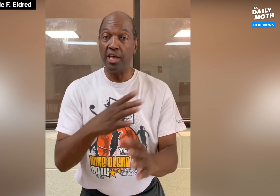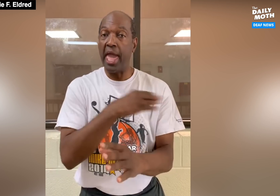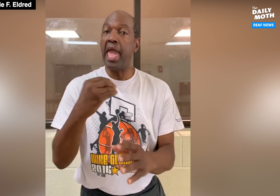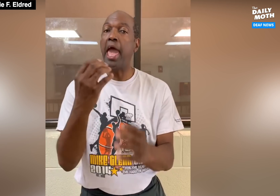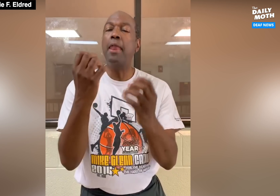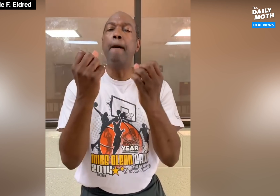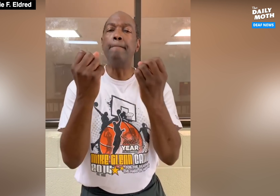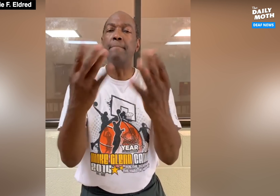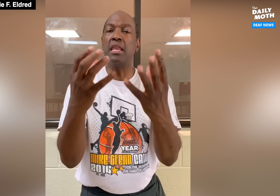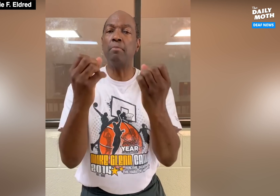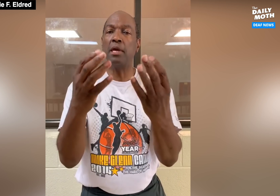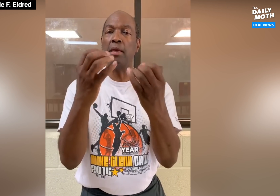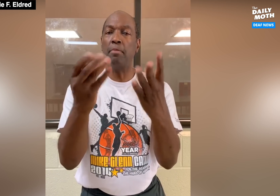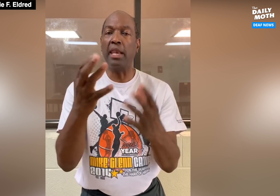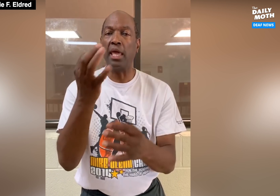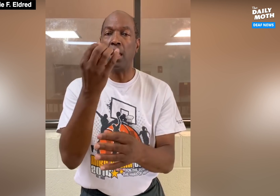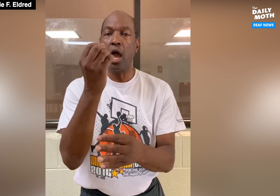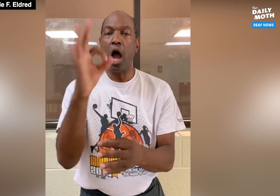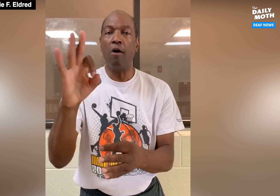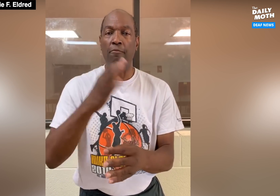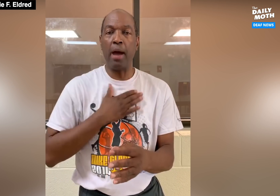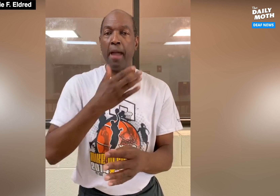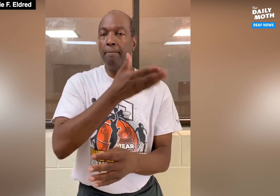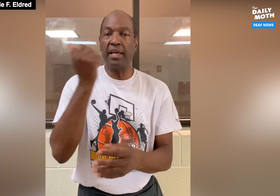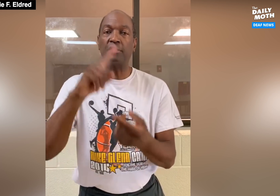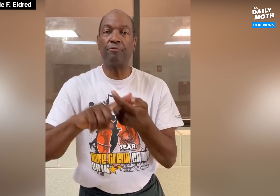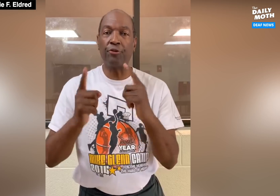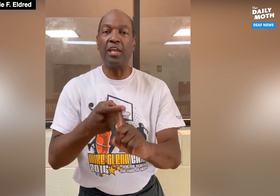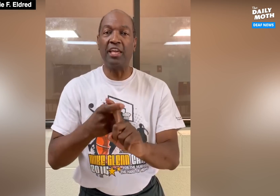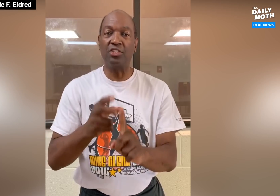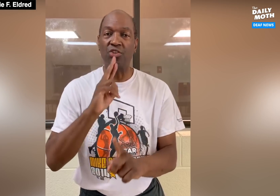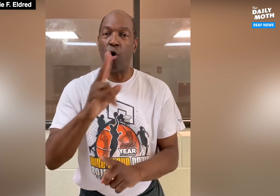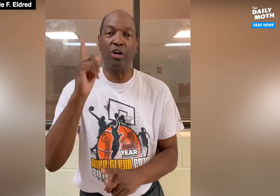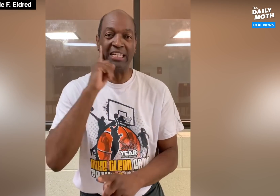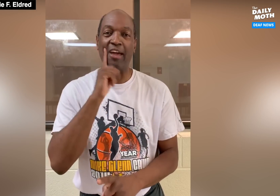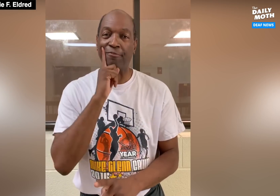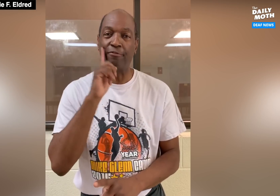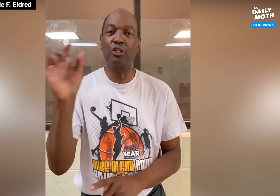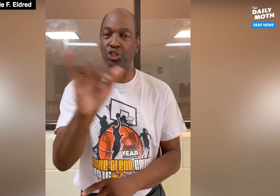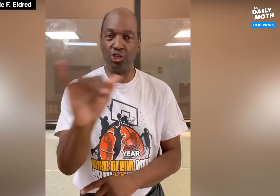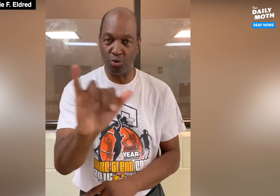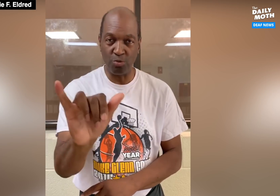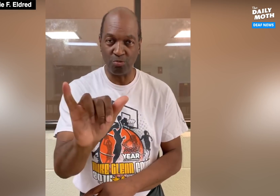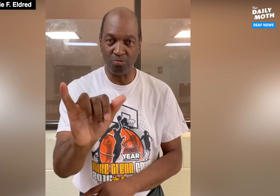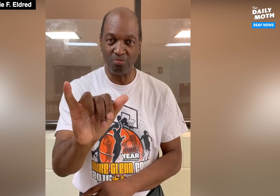and many of my best friends are deaf as well.